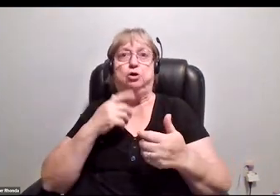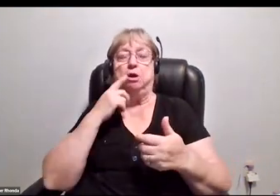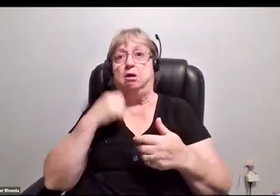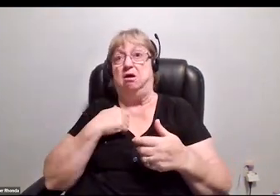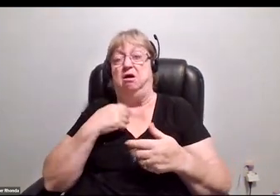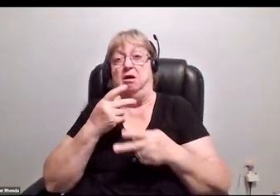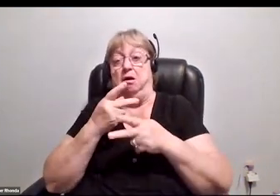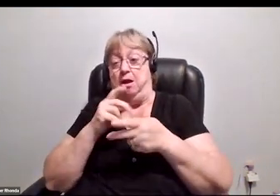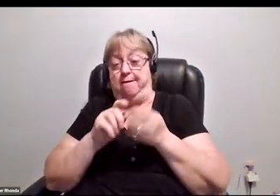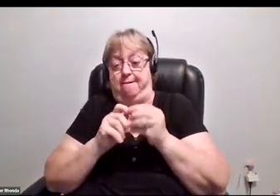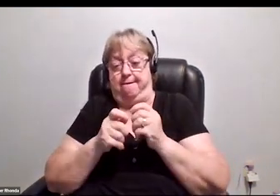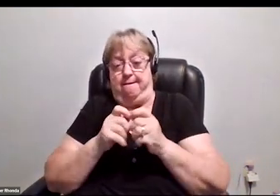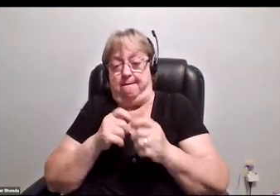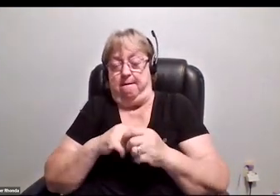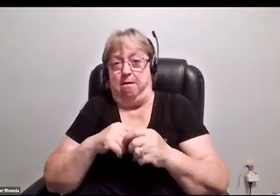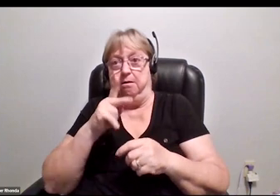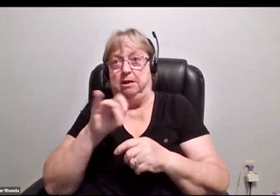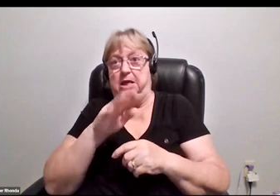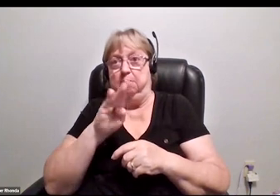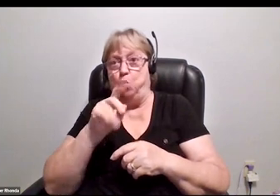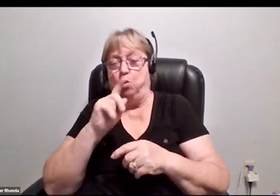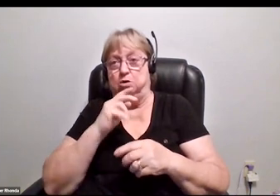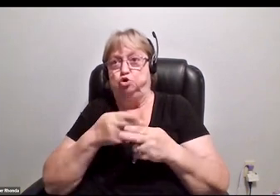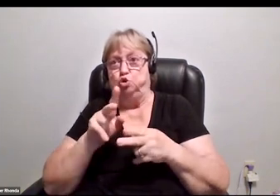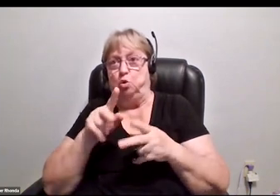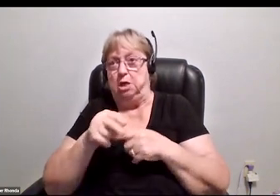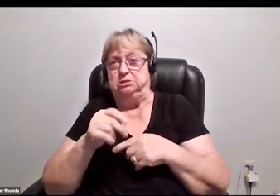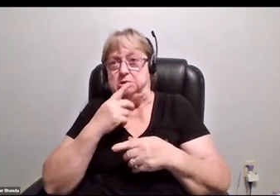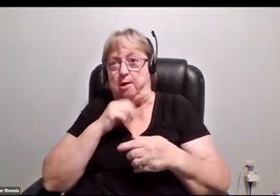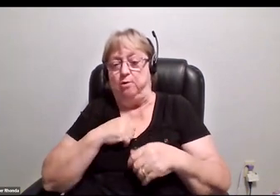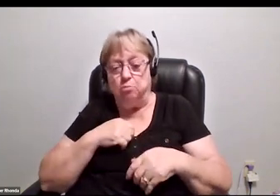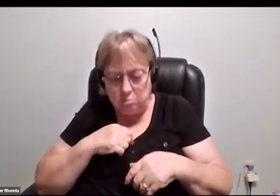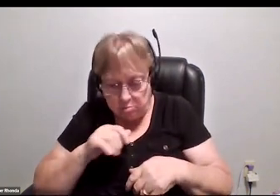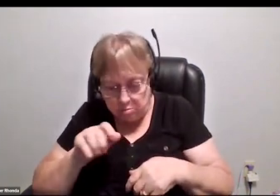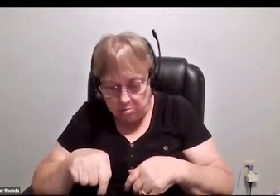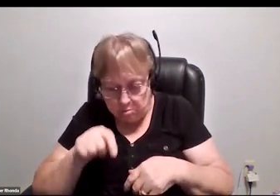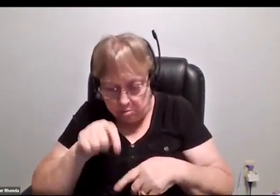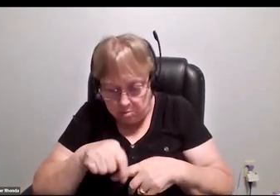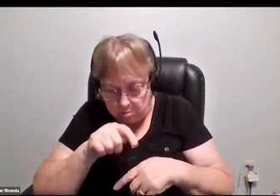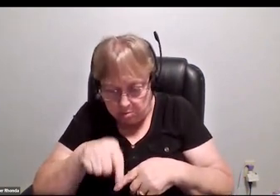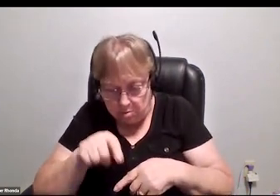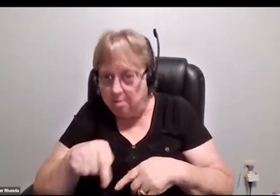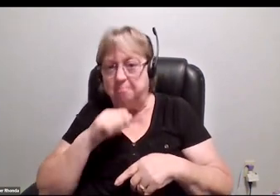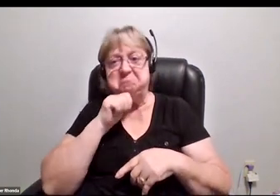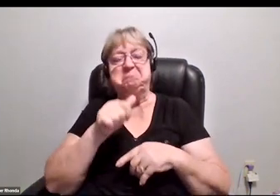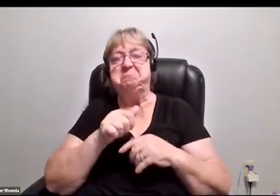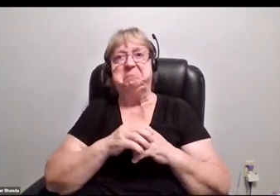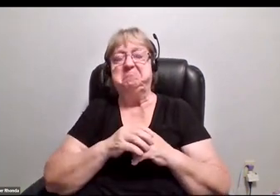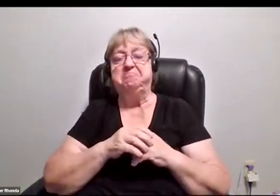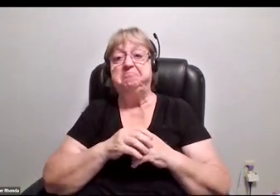keyboard shortcuts, so I don't even look down at all to try to finger-pick. I have it set up,